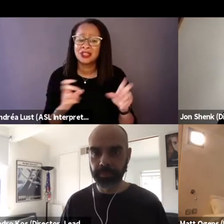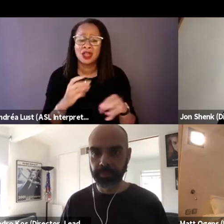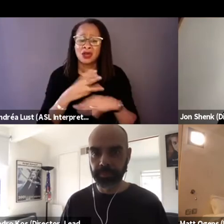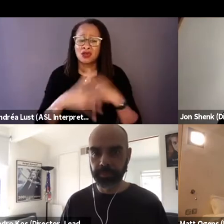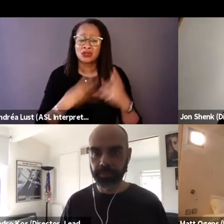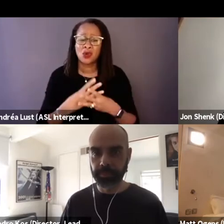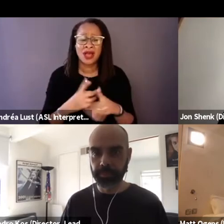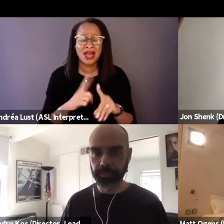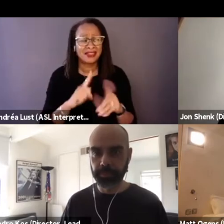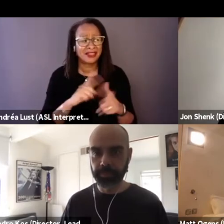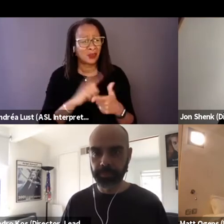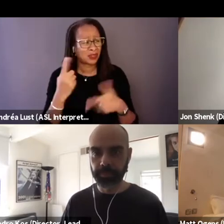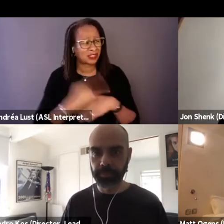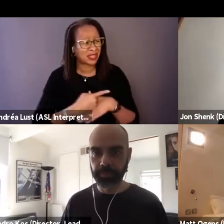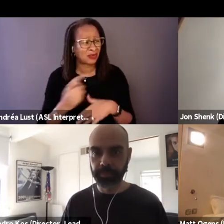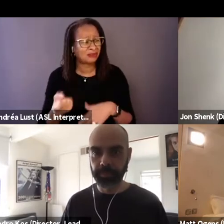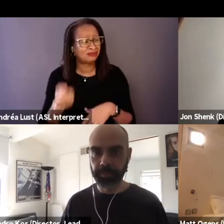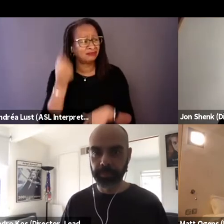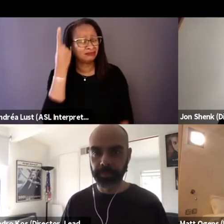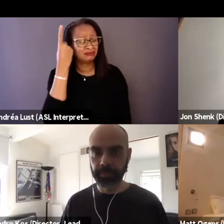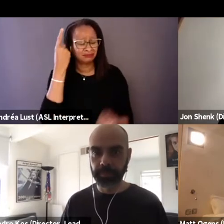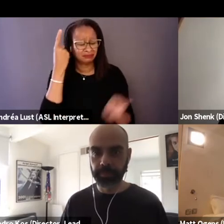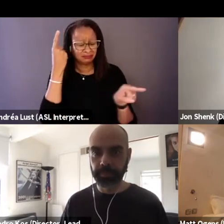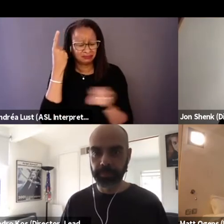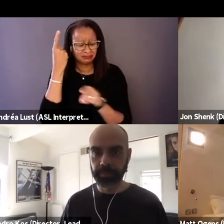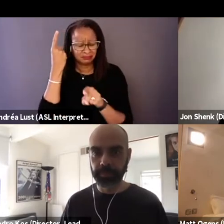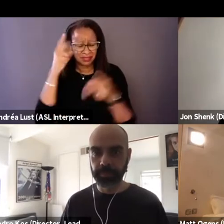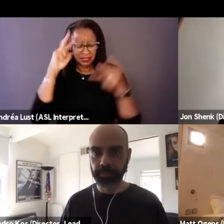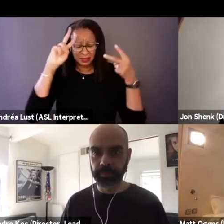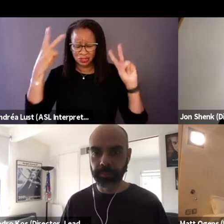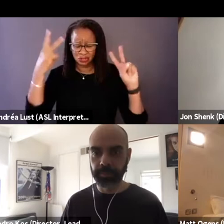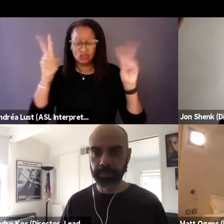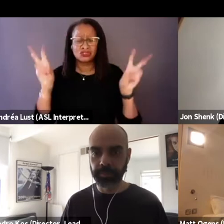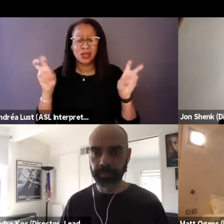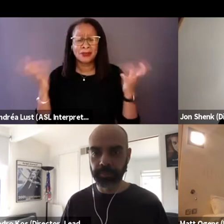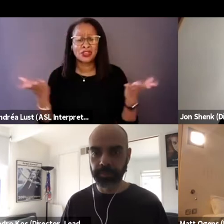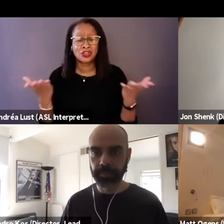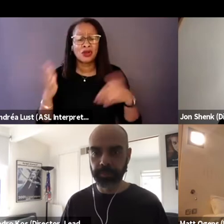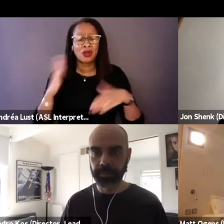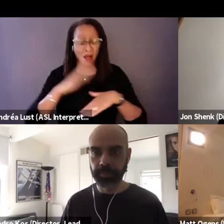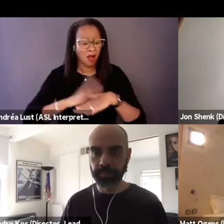there was this very misunderstood issue right here, literally on our block.